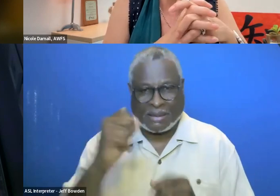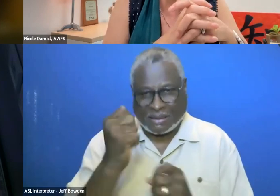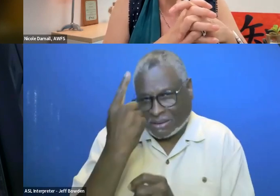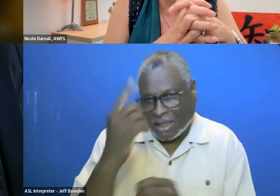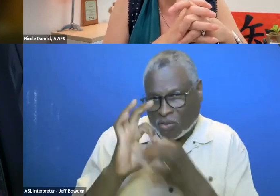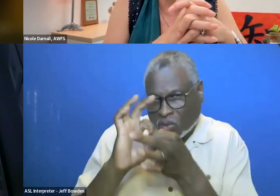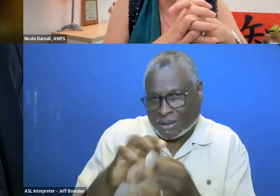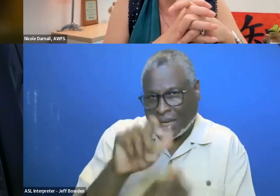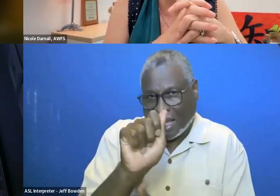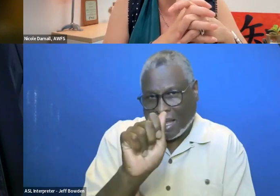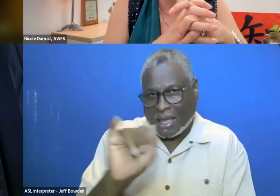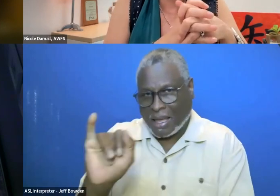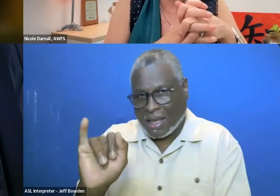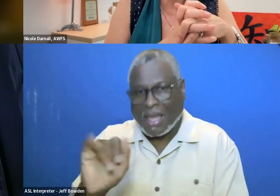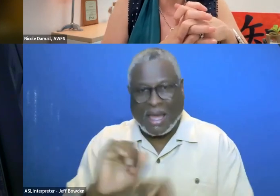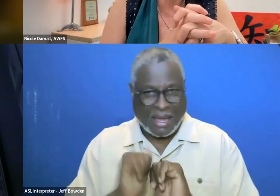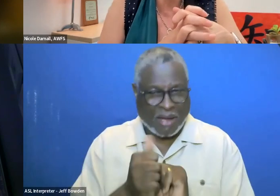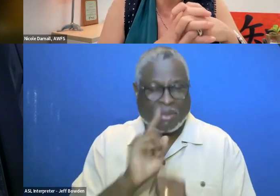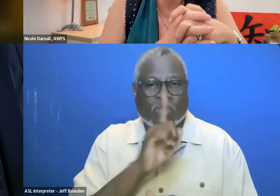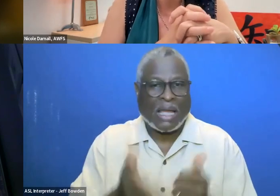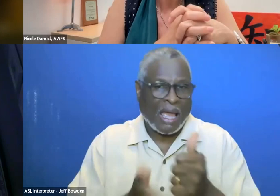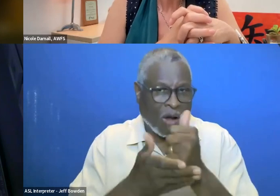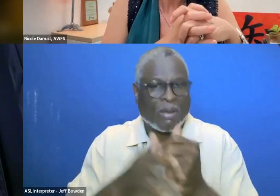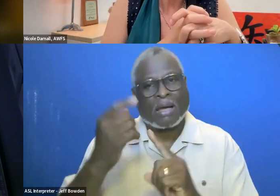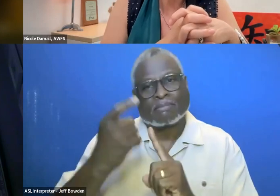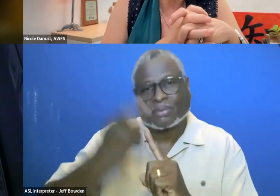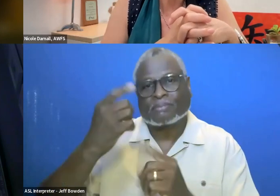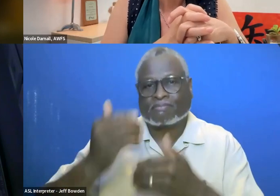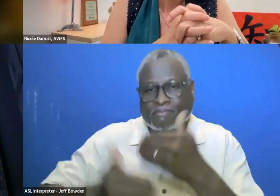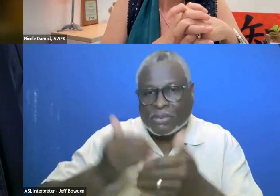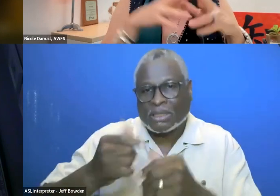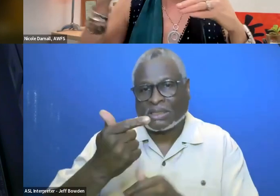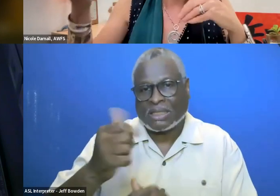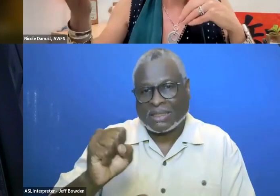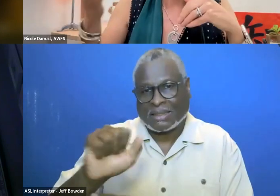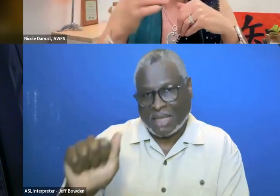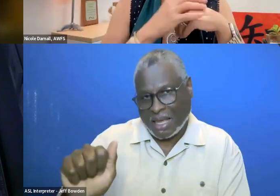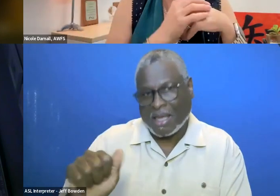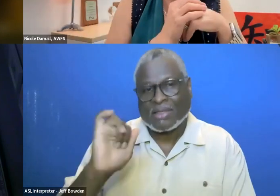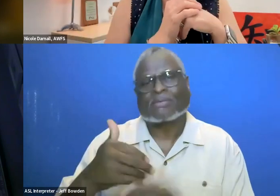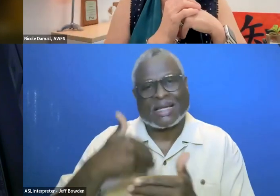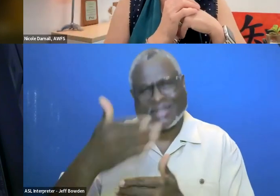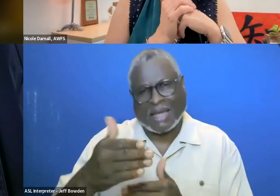and how that might really help automate GSA. That will be the next Suite of recommendations.